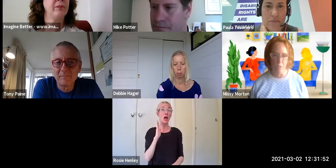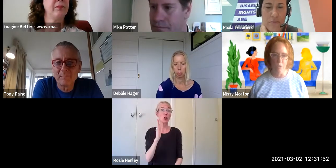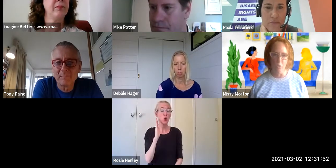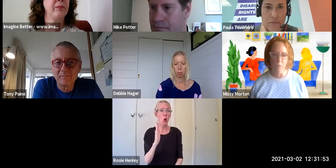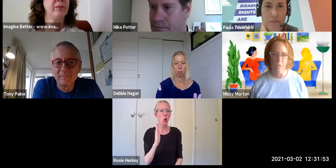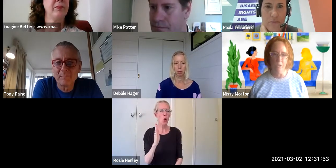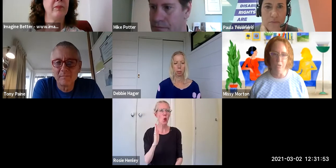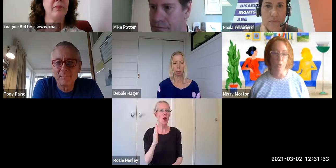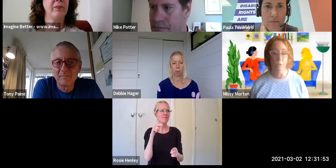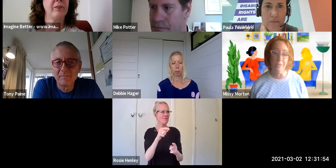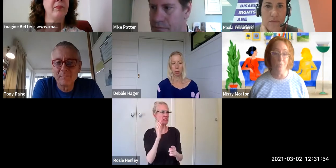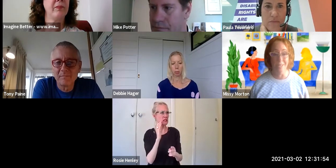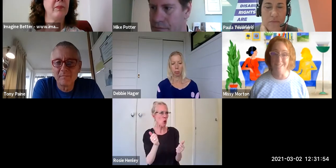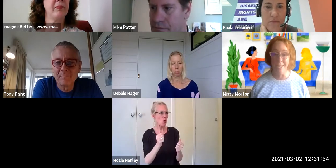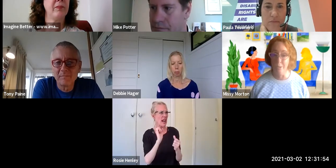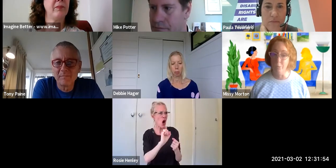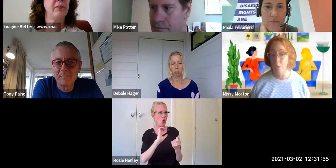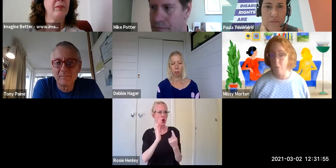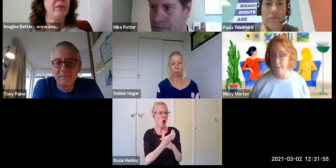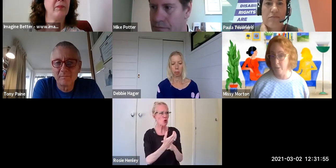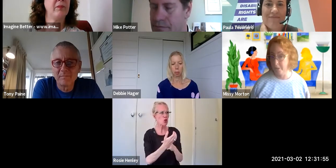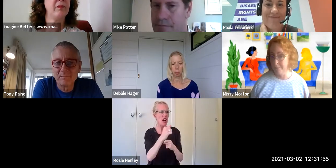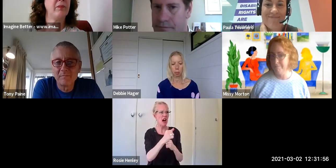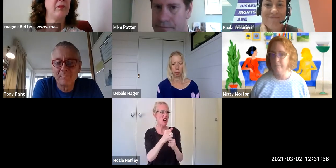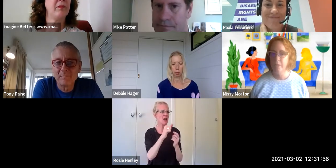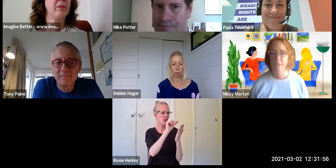and rituals. And you're told well, "this is what it's like in the real world now cookie"